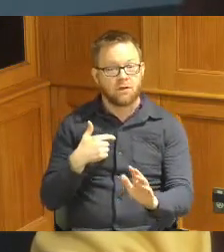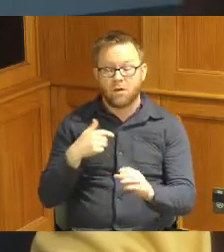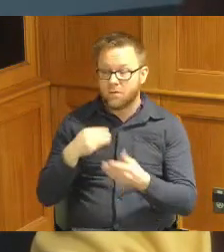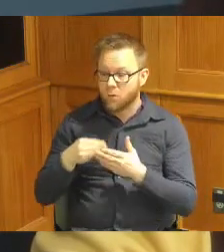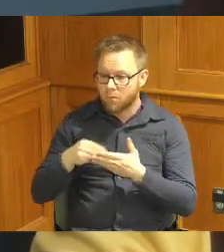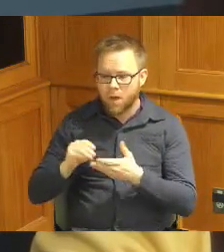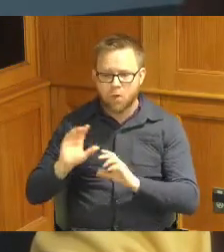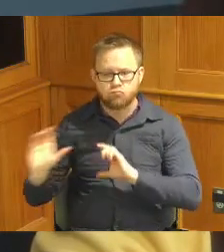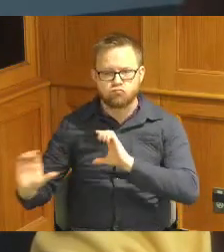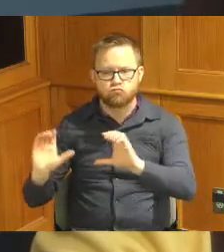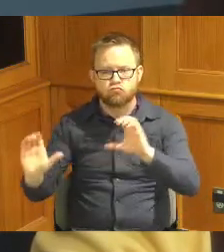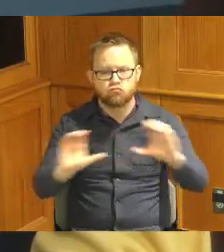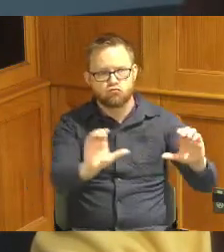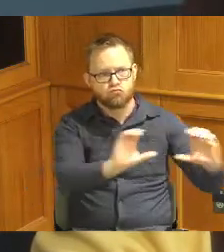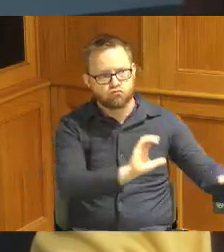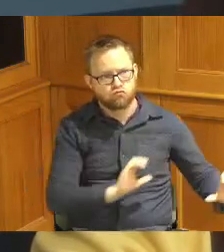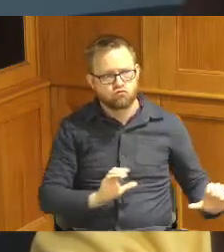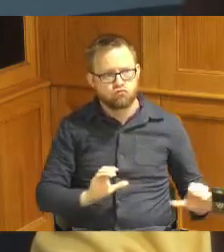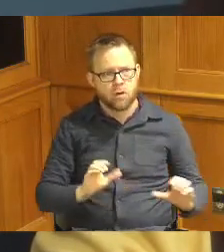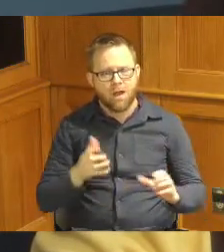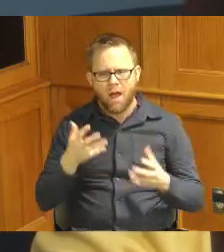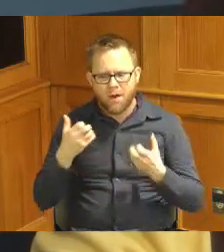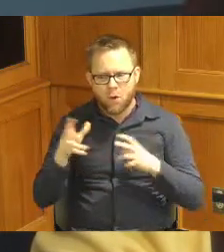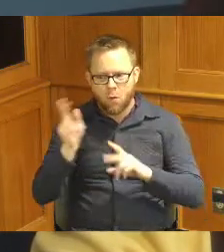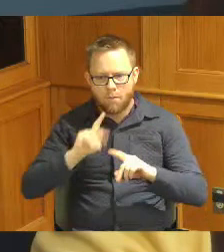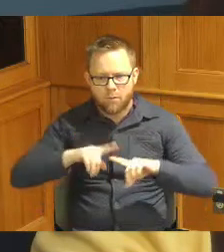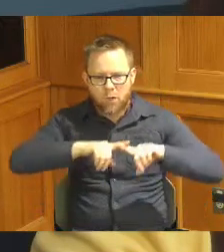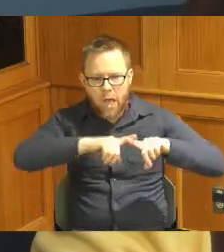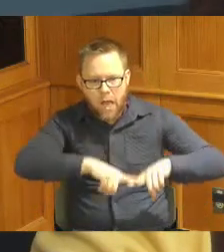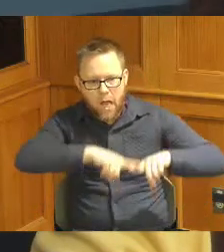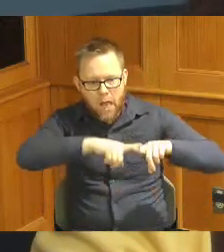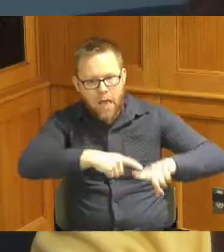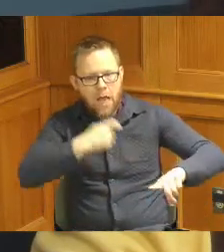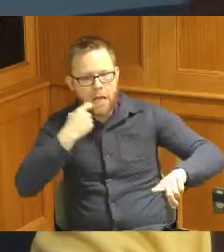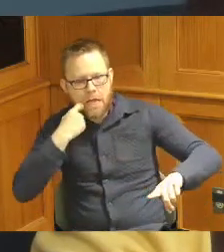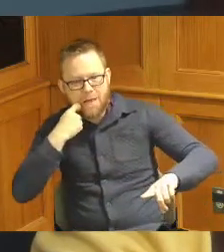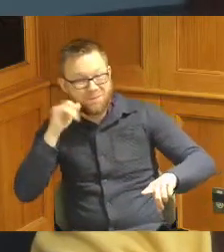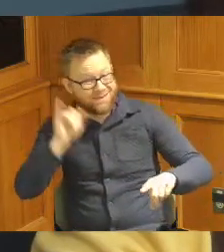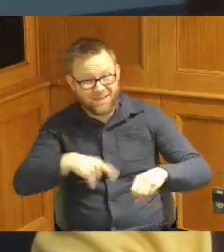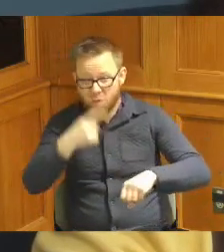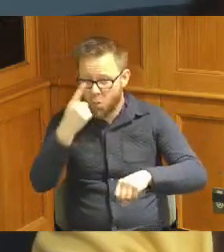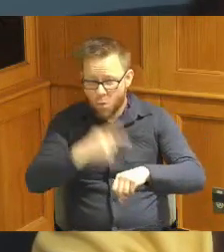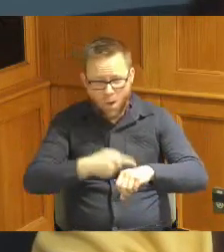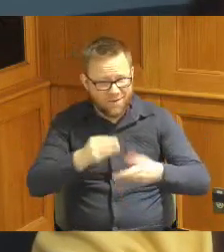money is that people get dependent on they're not going to get it again it's a One-Shot deal